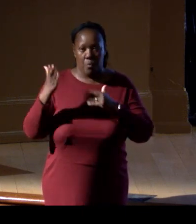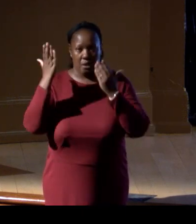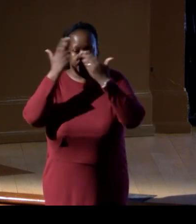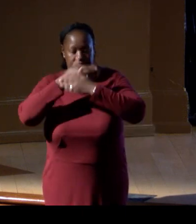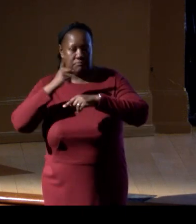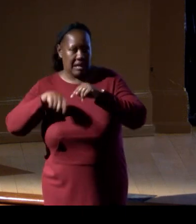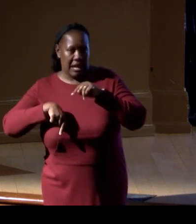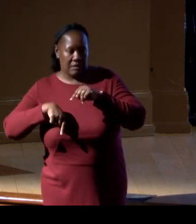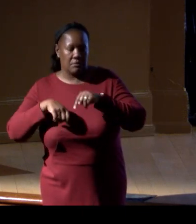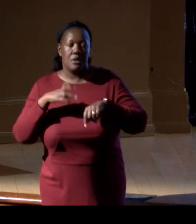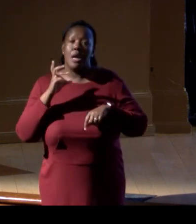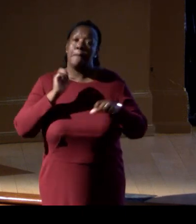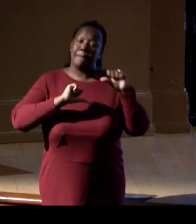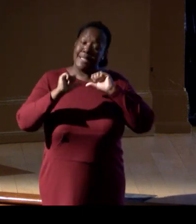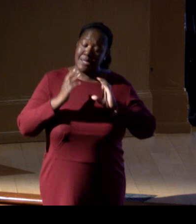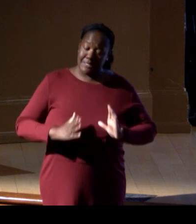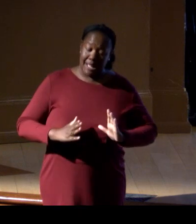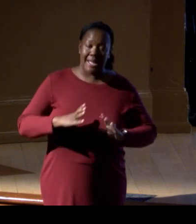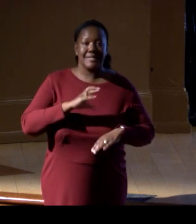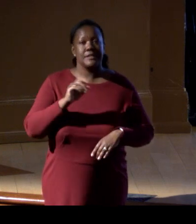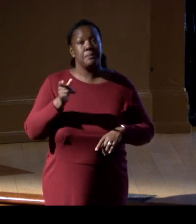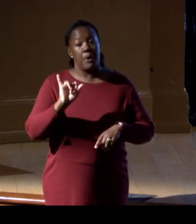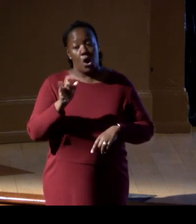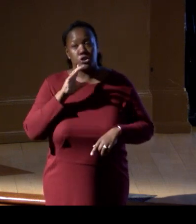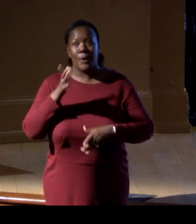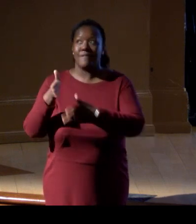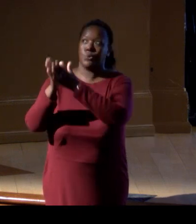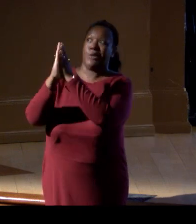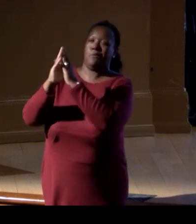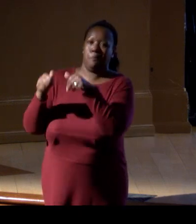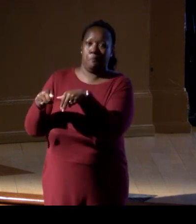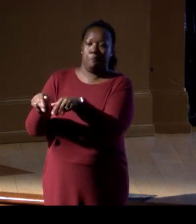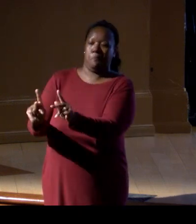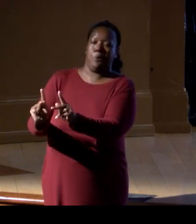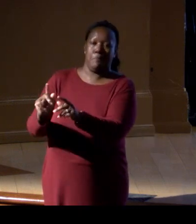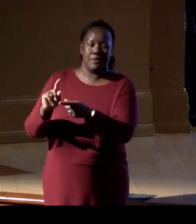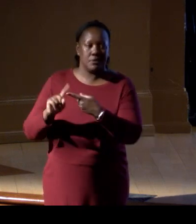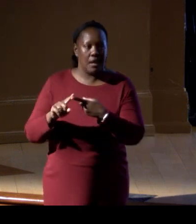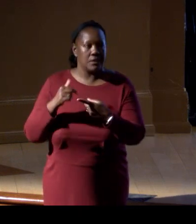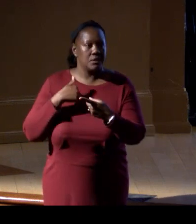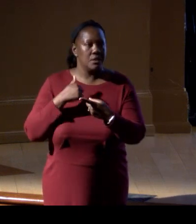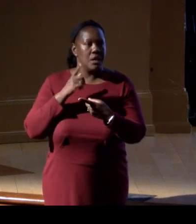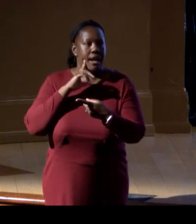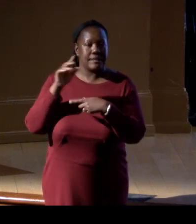but also having to get permits and explain, you know, what's happening in the systems